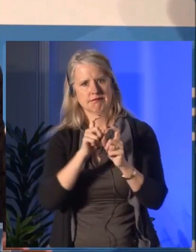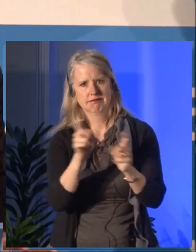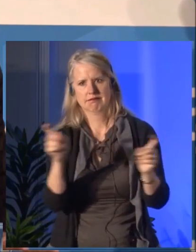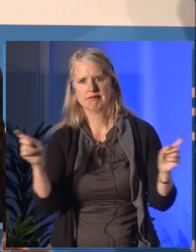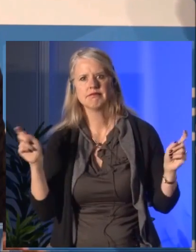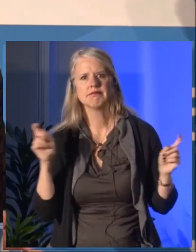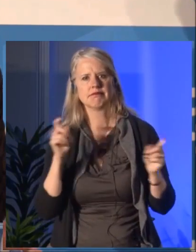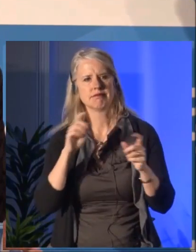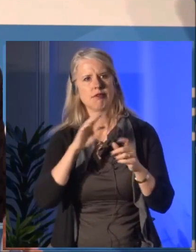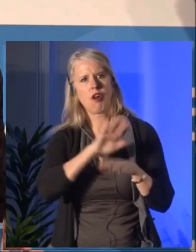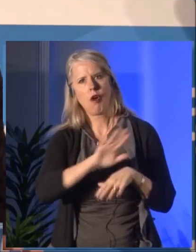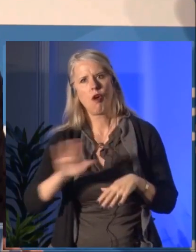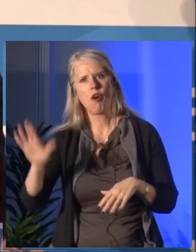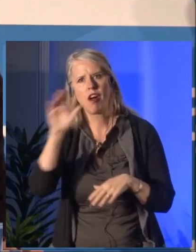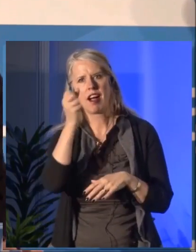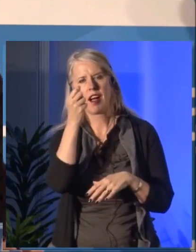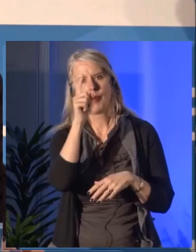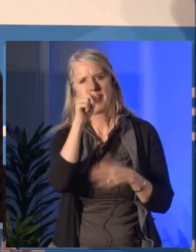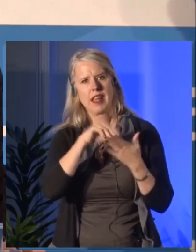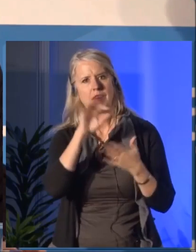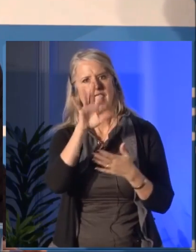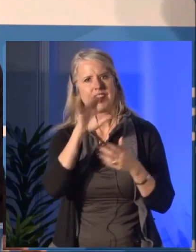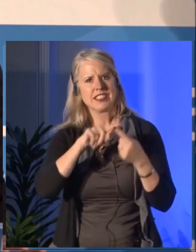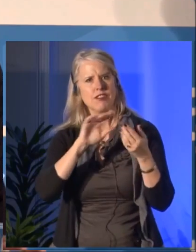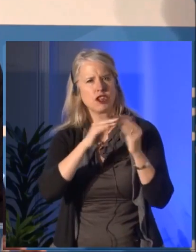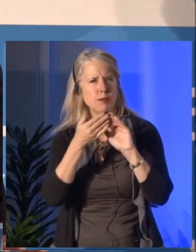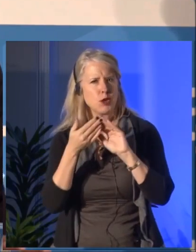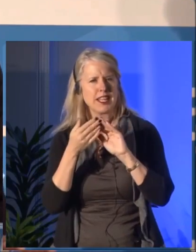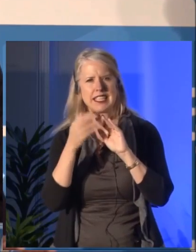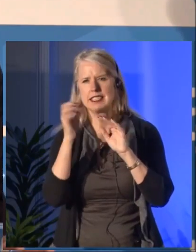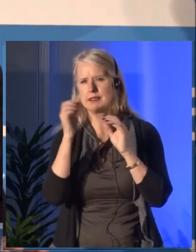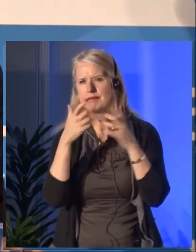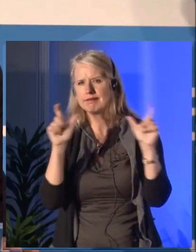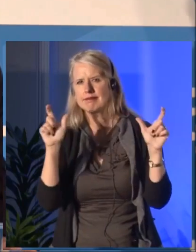strategic investments to grow the arts echo system even more.